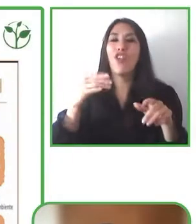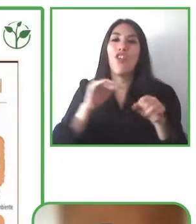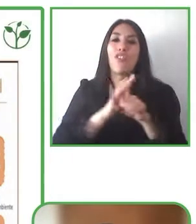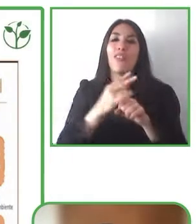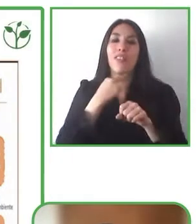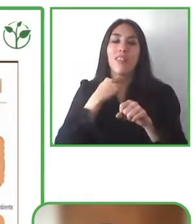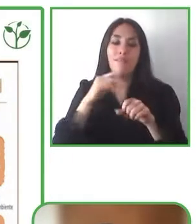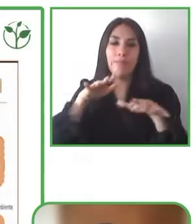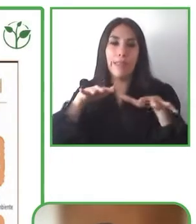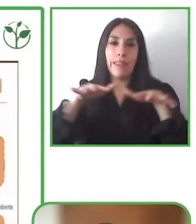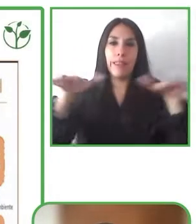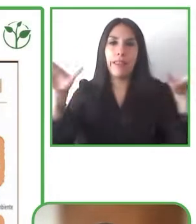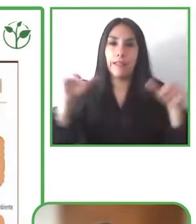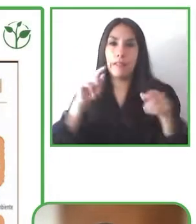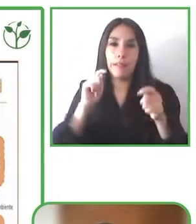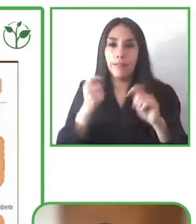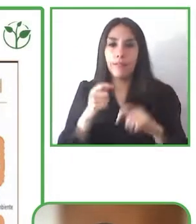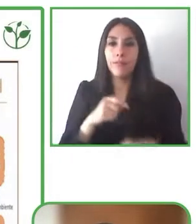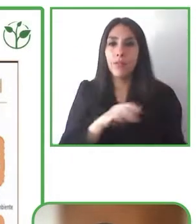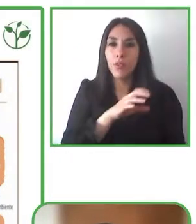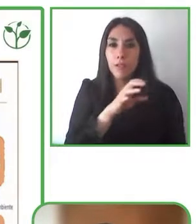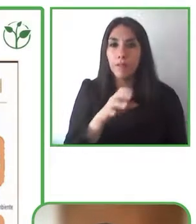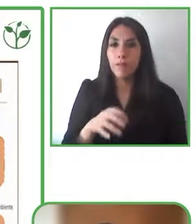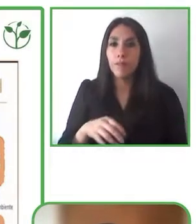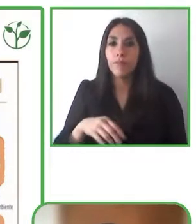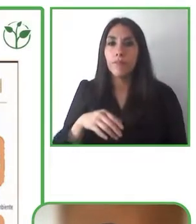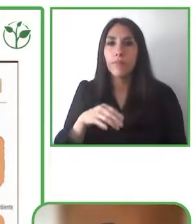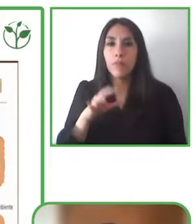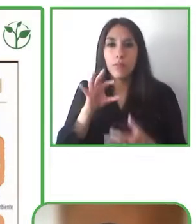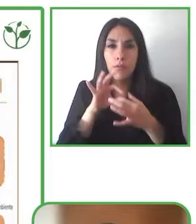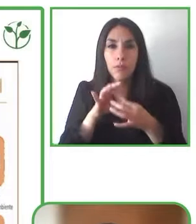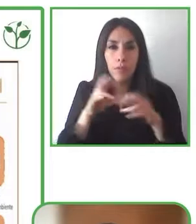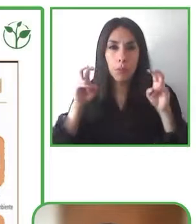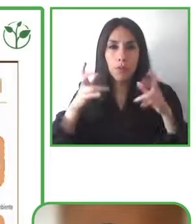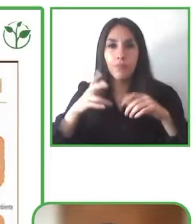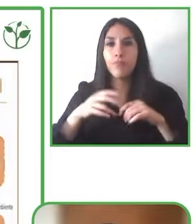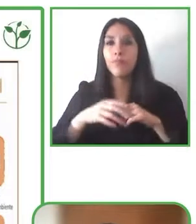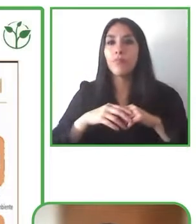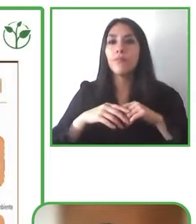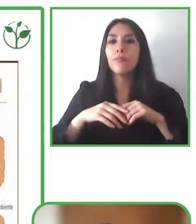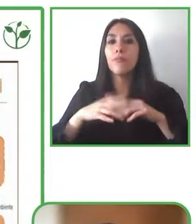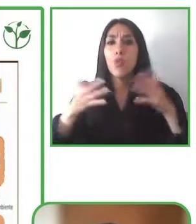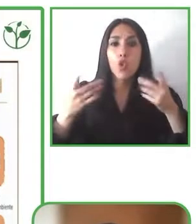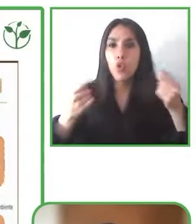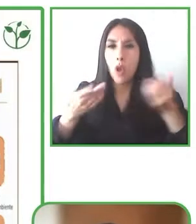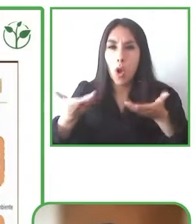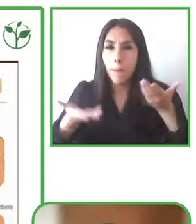as our as the foundation in terms of making a comparison between the challenge